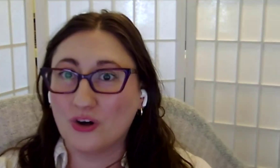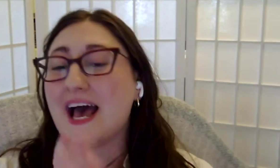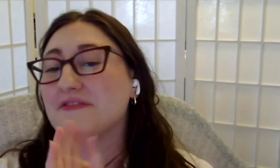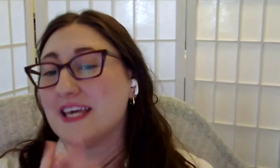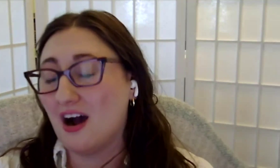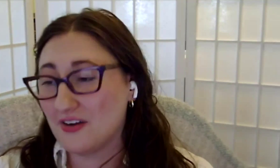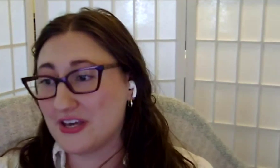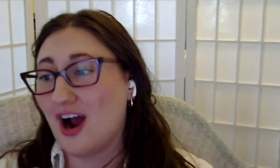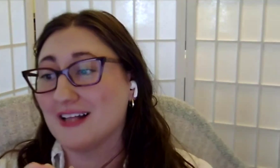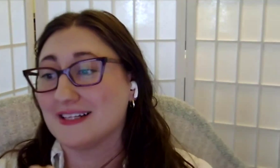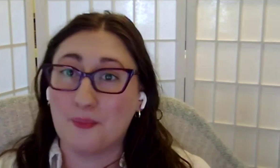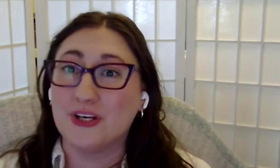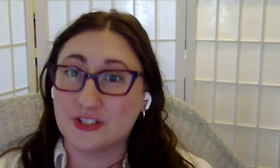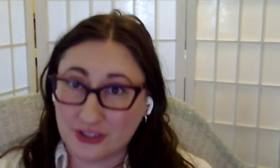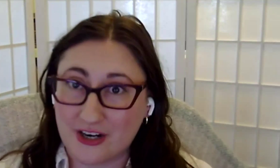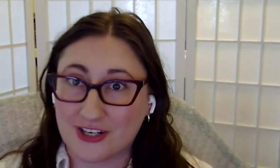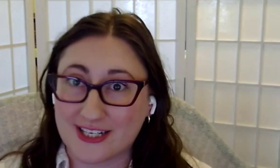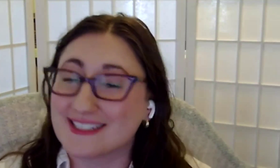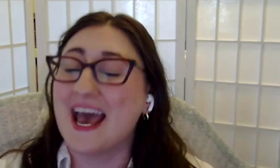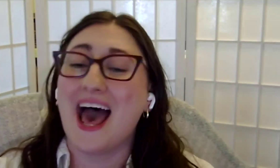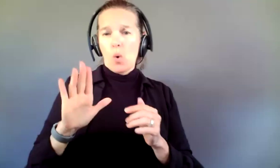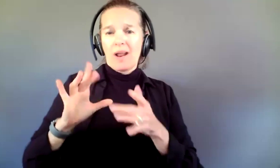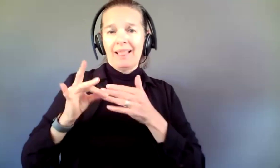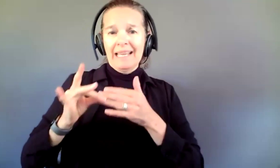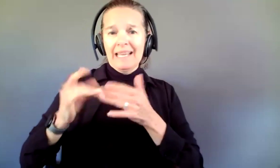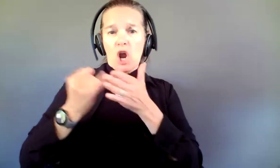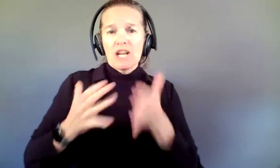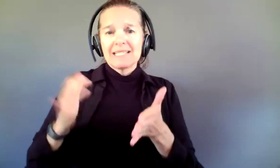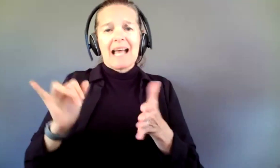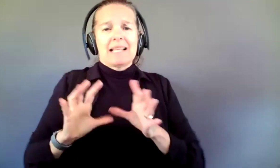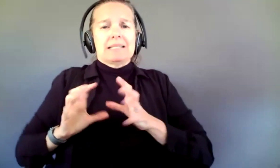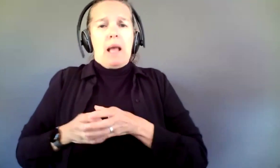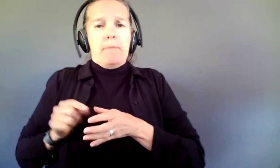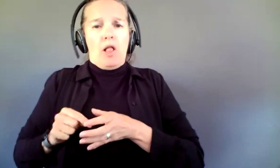or to have the theater ensemble as your lead artist and the university listed as either your